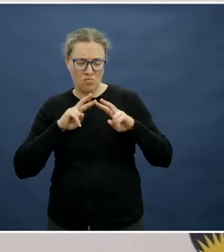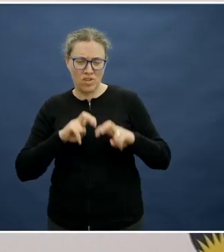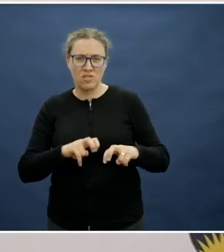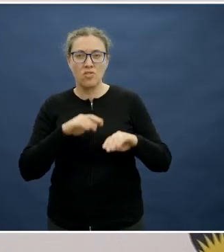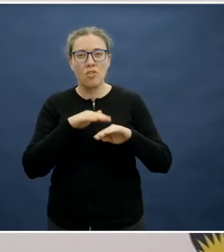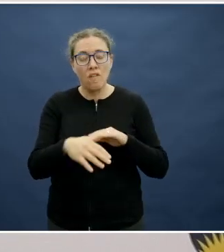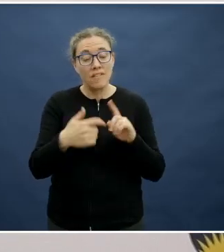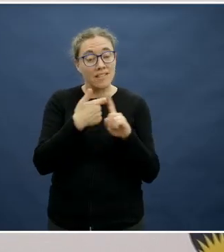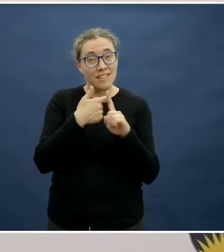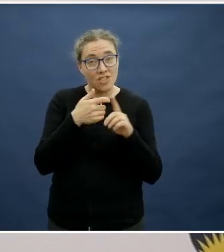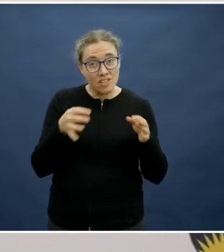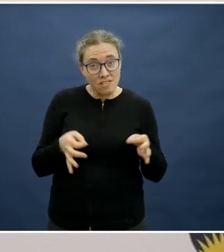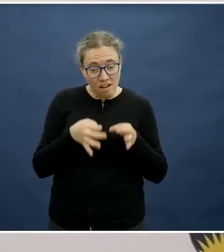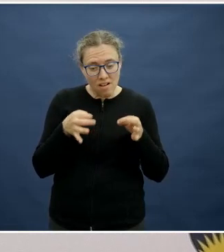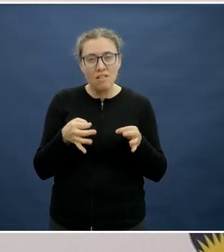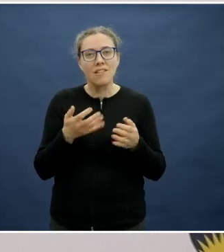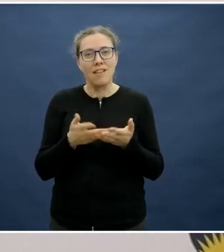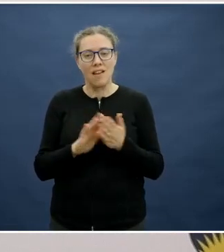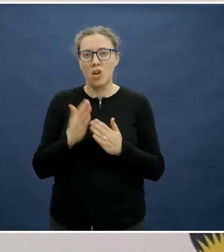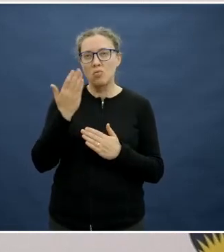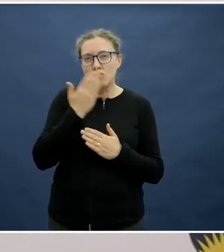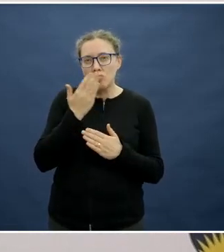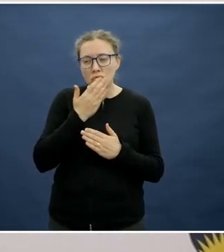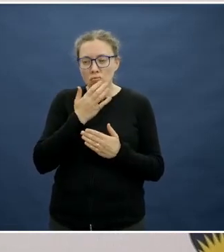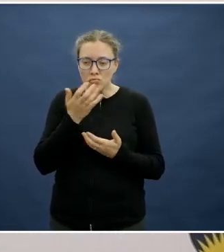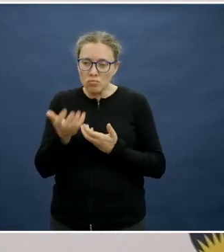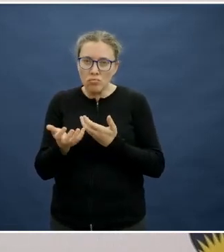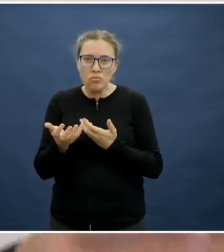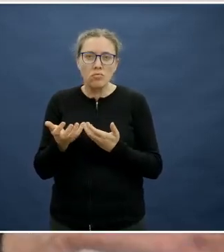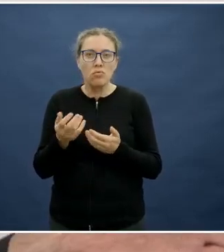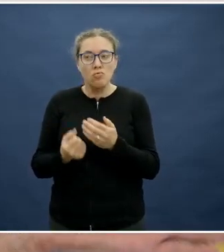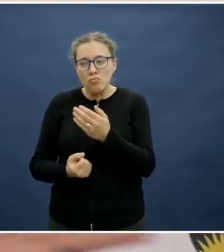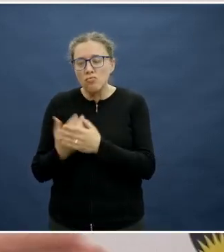and schools growing and cooking food, especially in low socioeconomic areas?